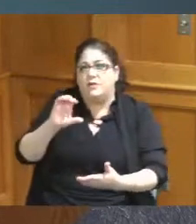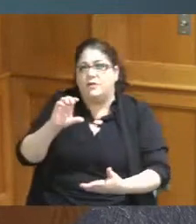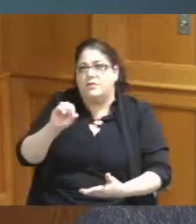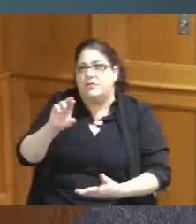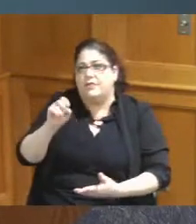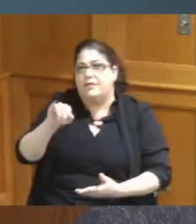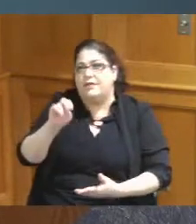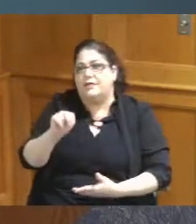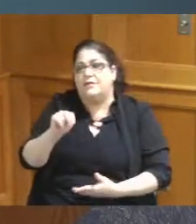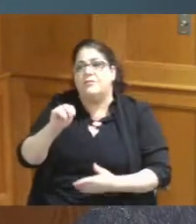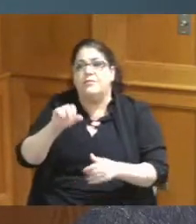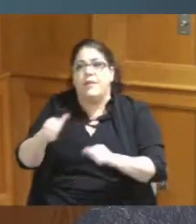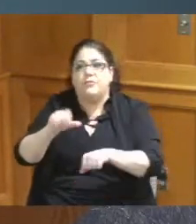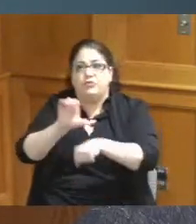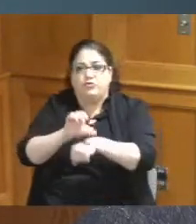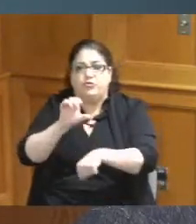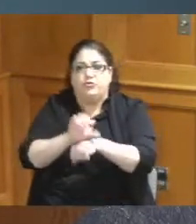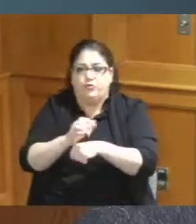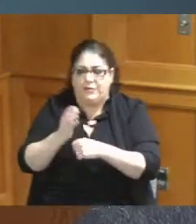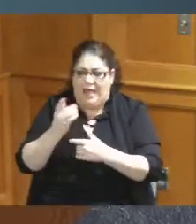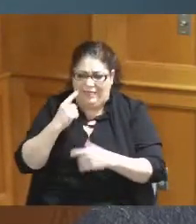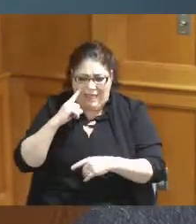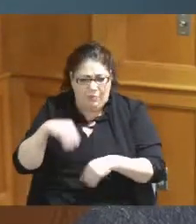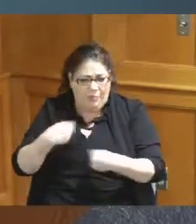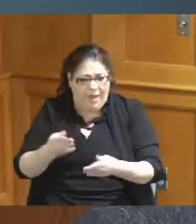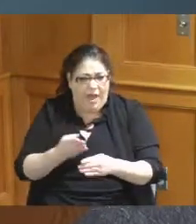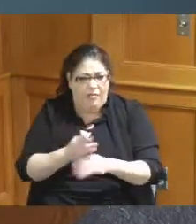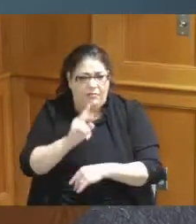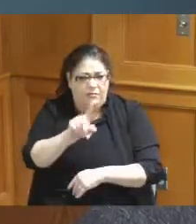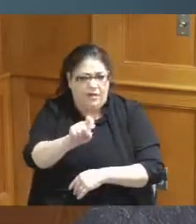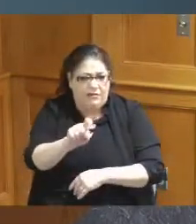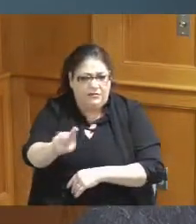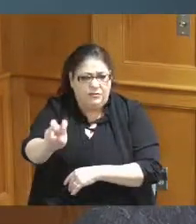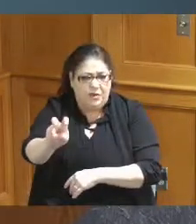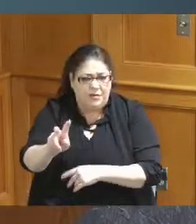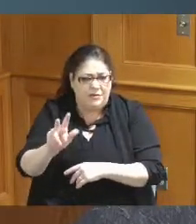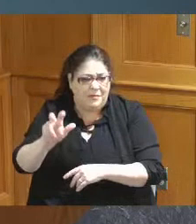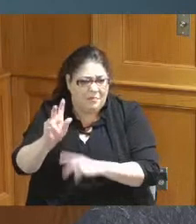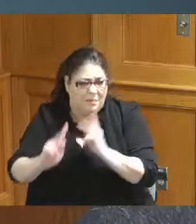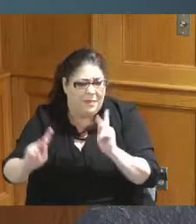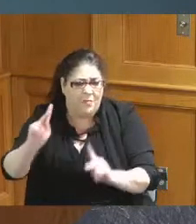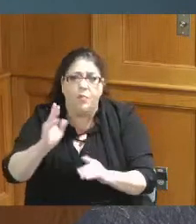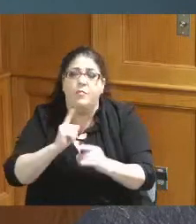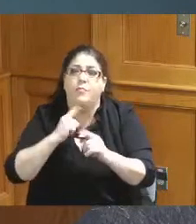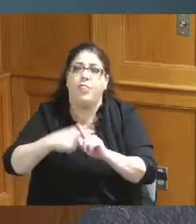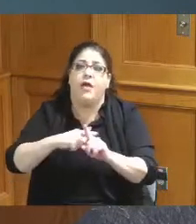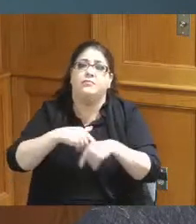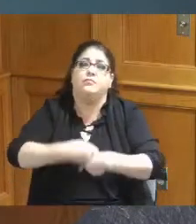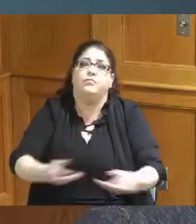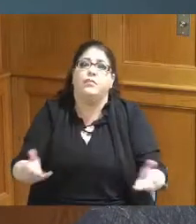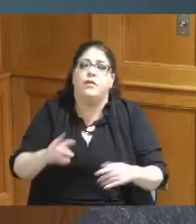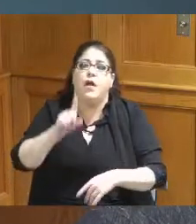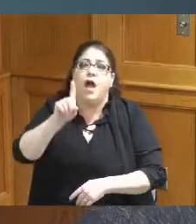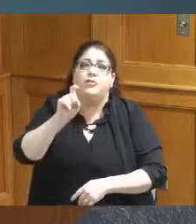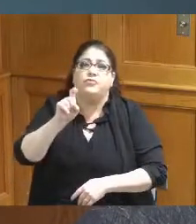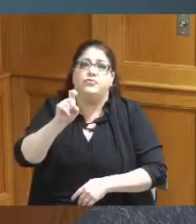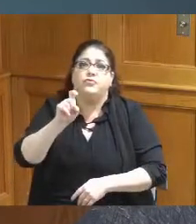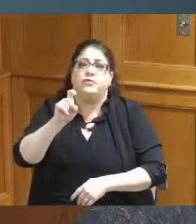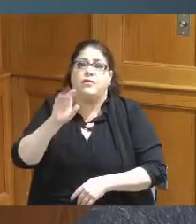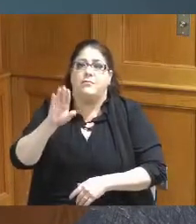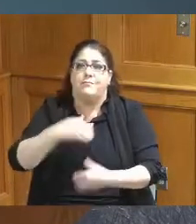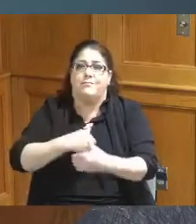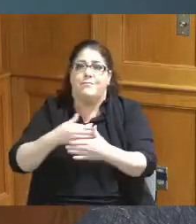I think serviced over a couple hundred people and also provided over a hundred boxes of food